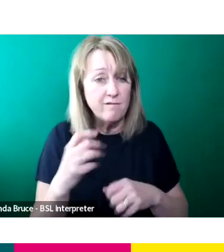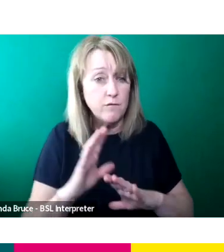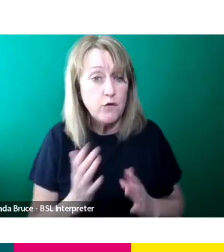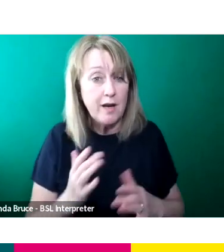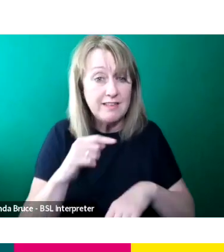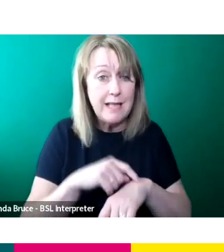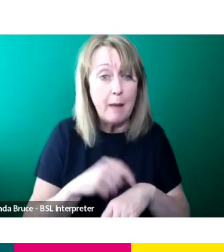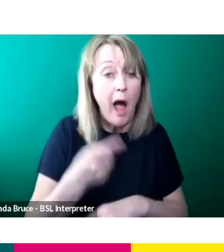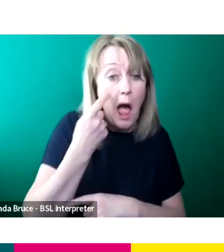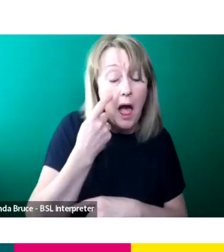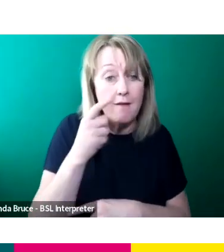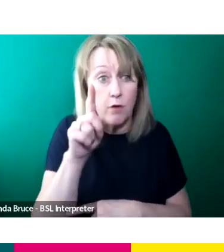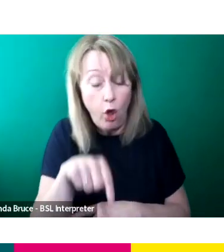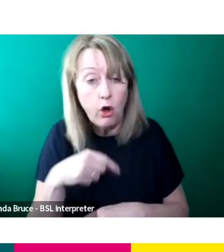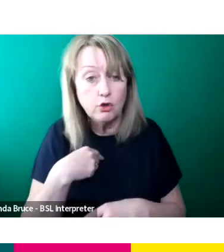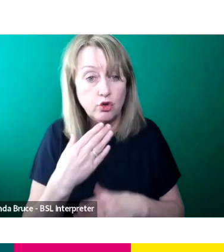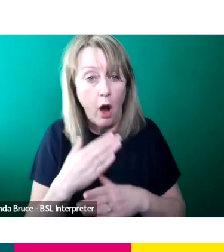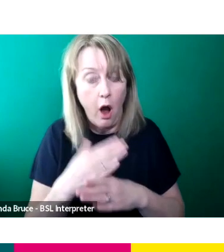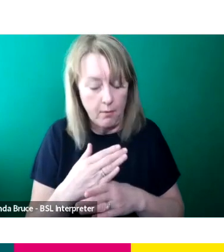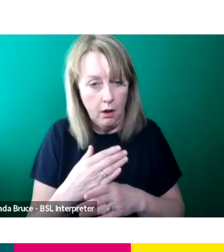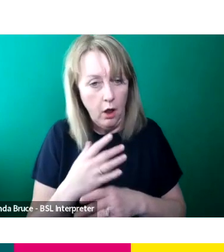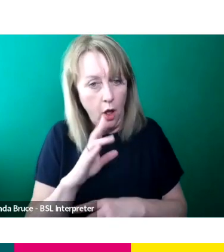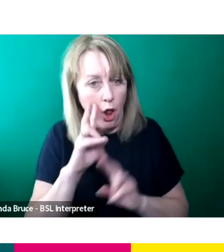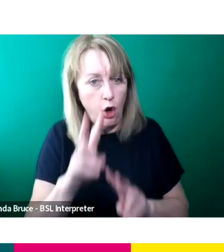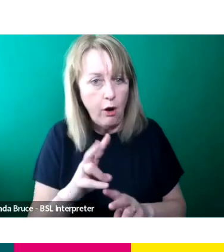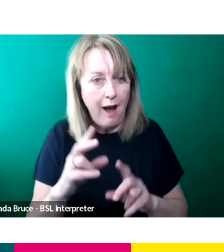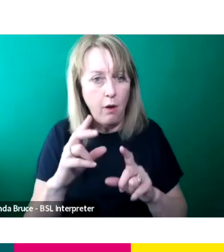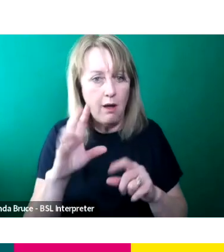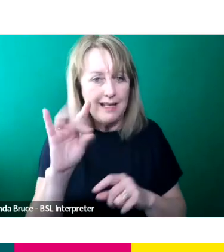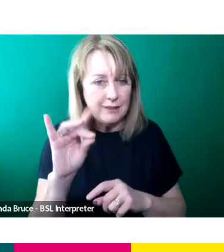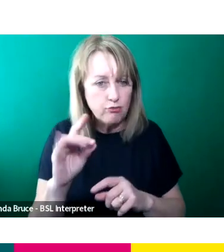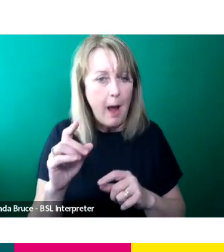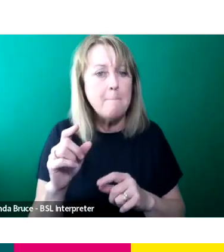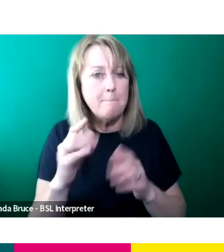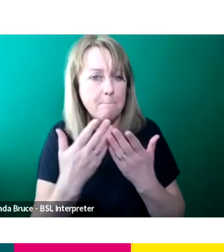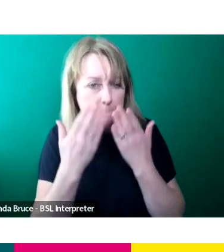for a job, definitely check out our Instagram pages or Facebook or anything like that and it'll be on there.